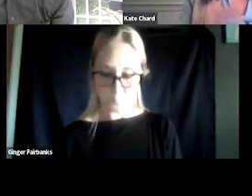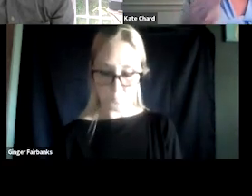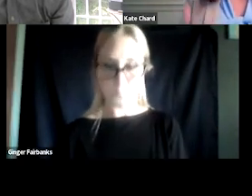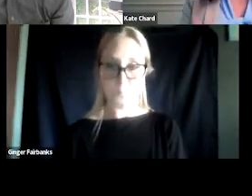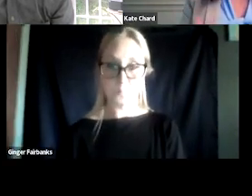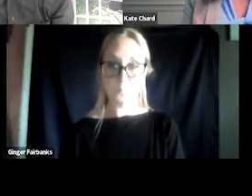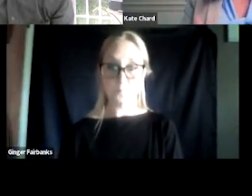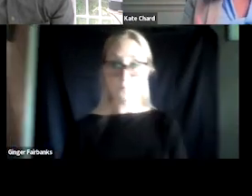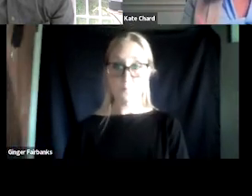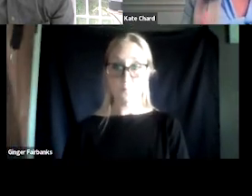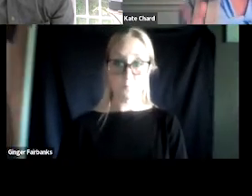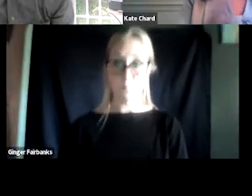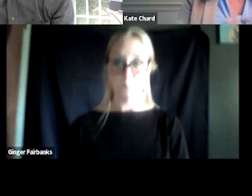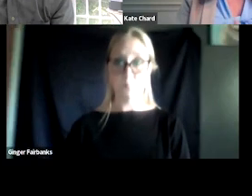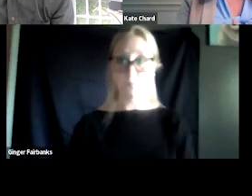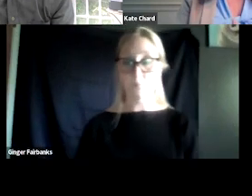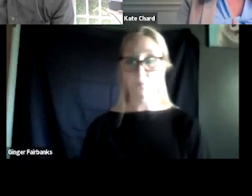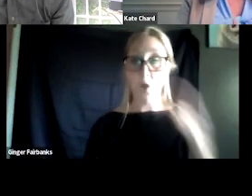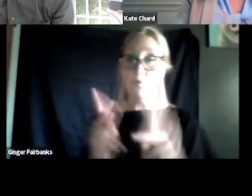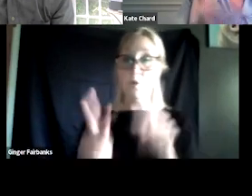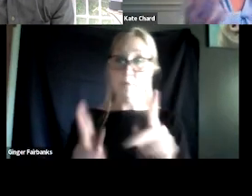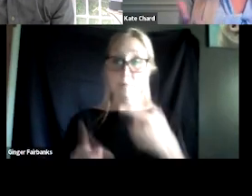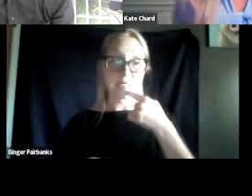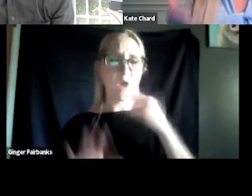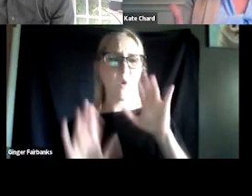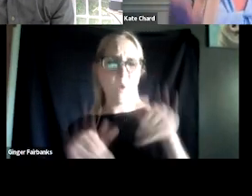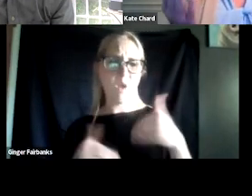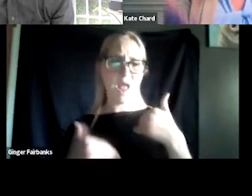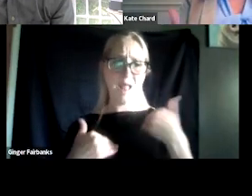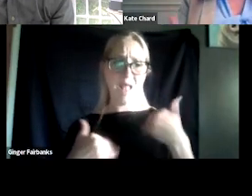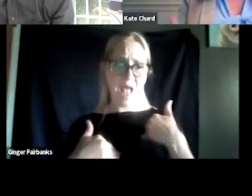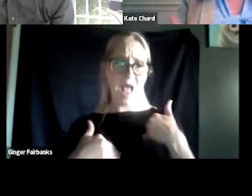well when you have substance use that's totally different. It's actually quite normal.